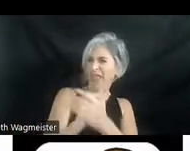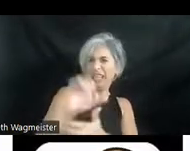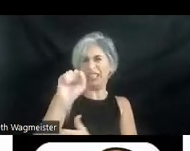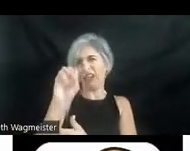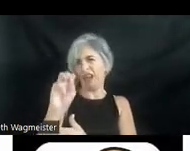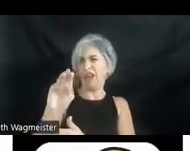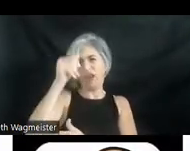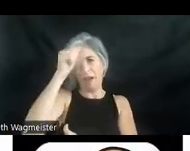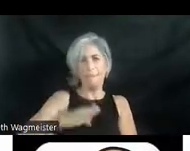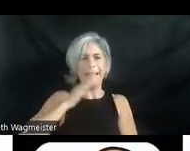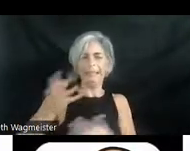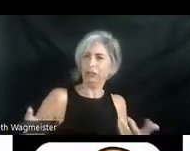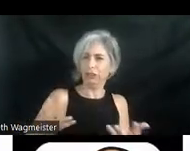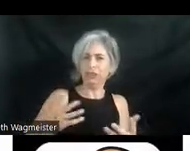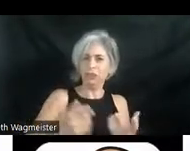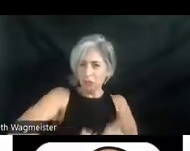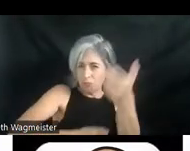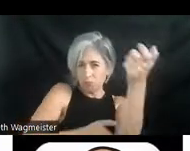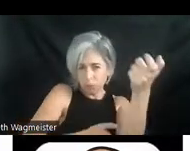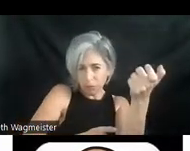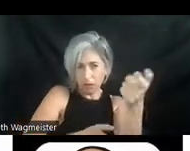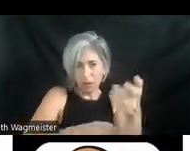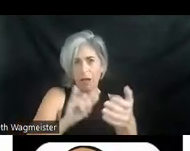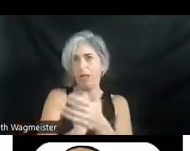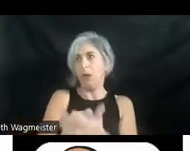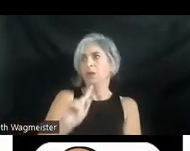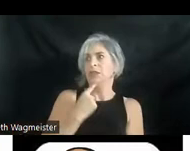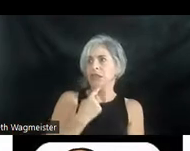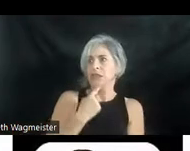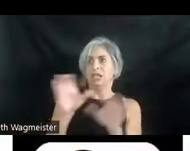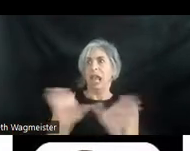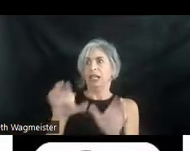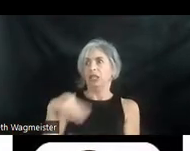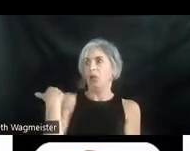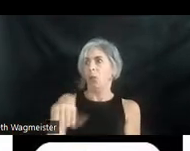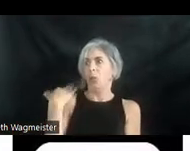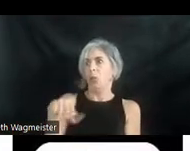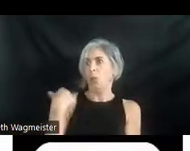Now that was serious action.